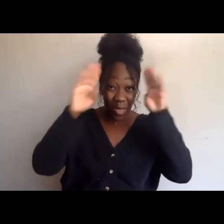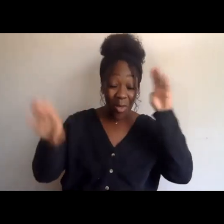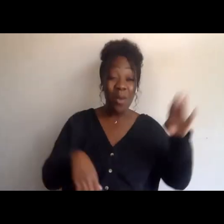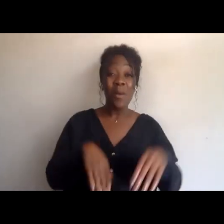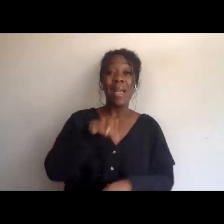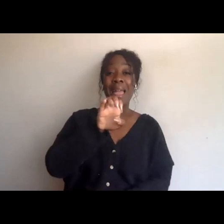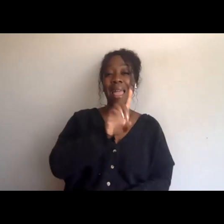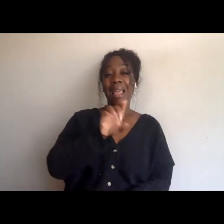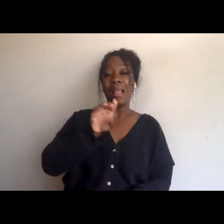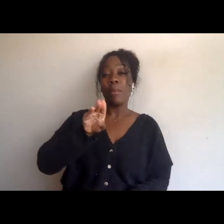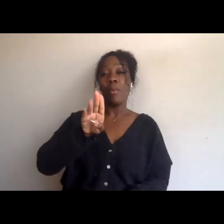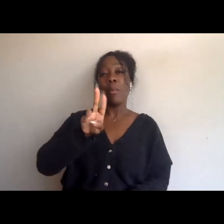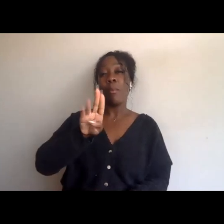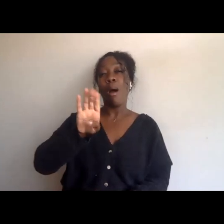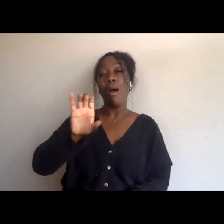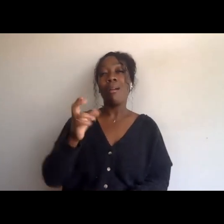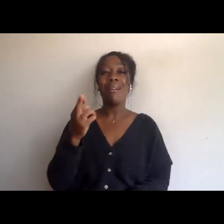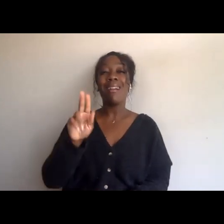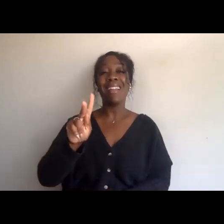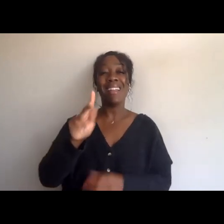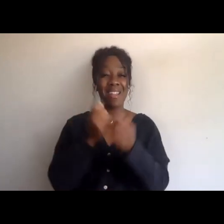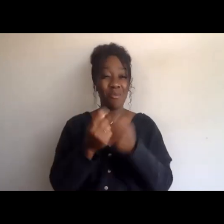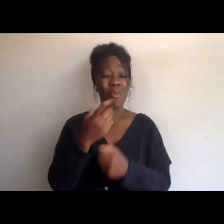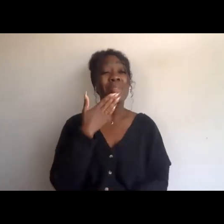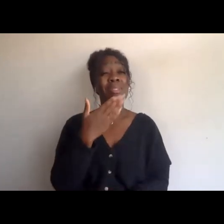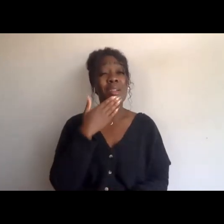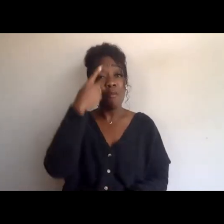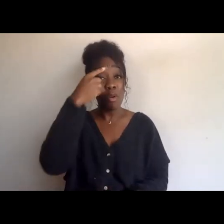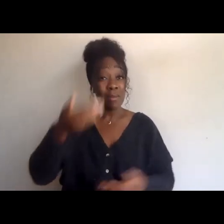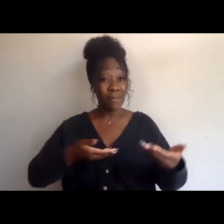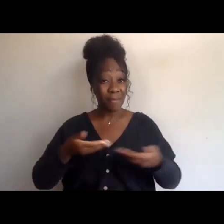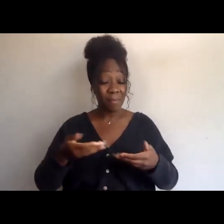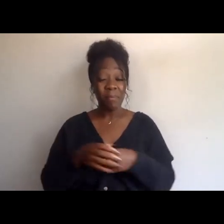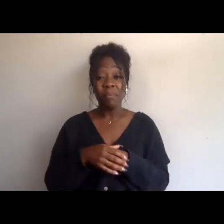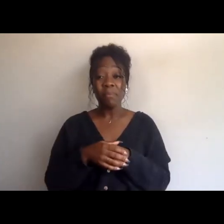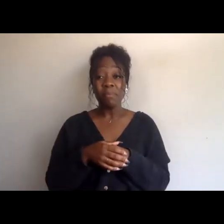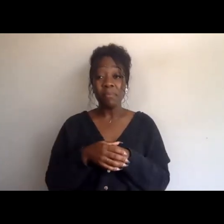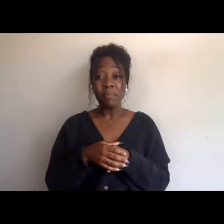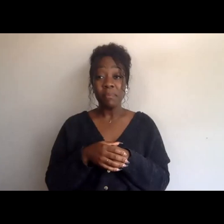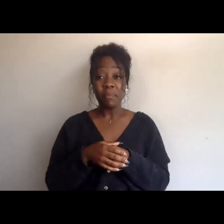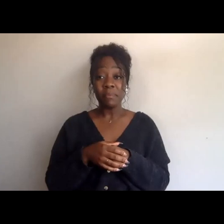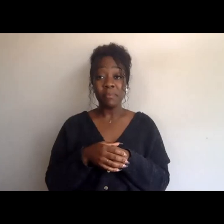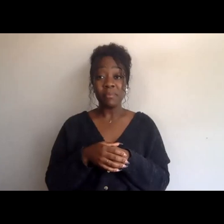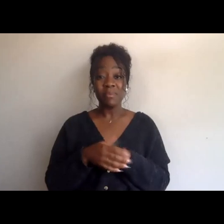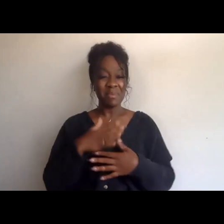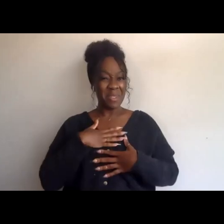thank you for having me and I guess, wow, this is my first time here.